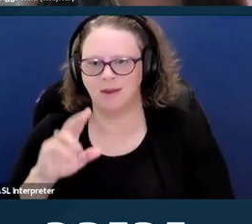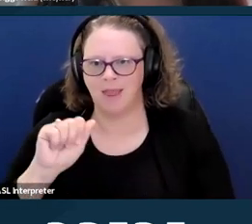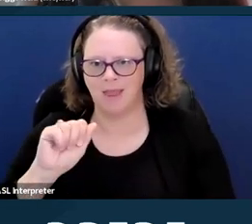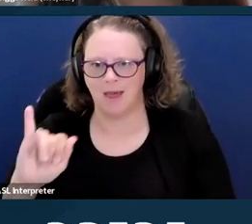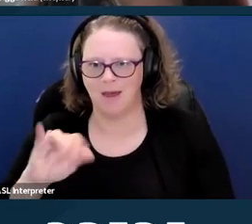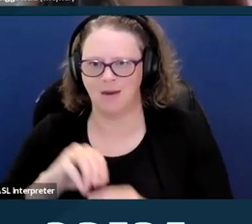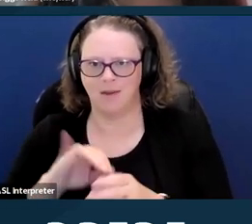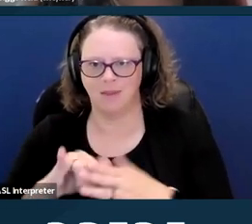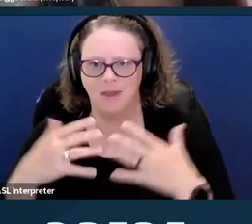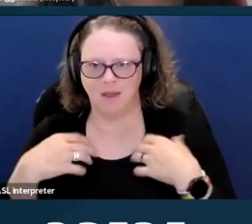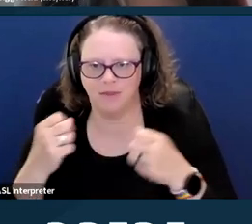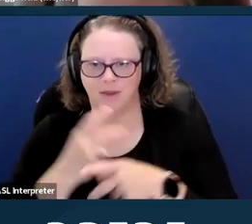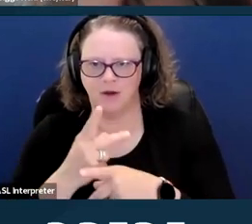and machine learning.